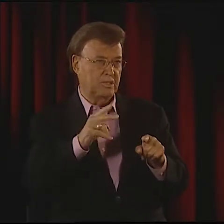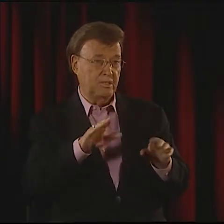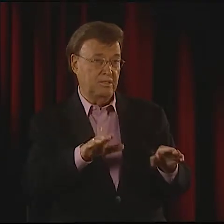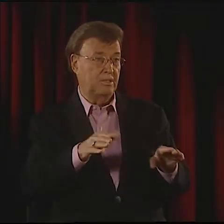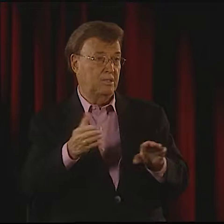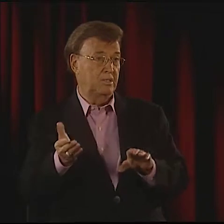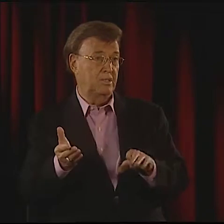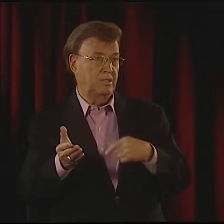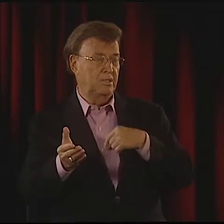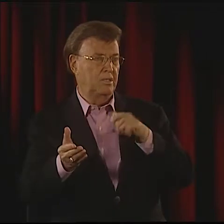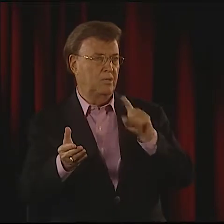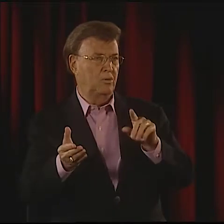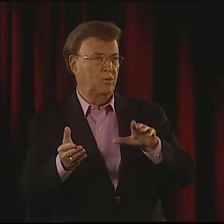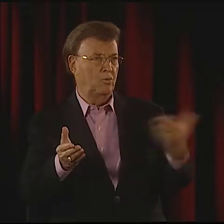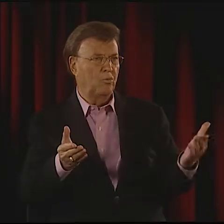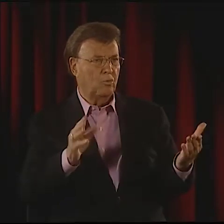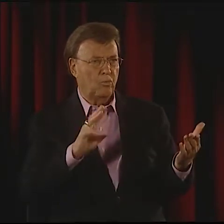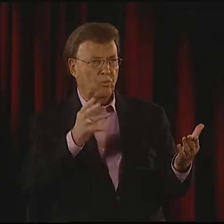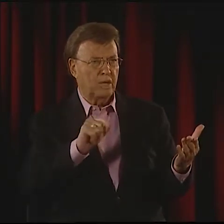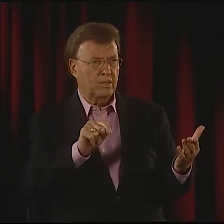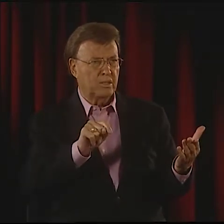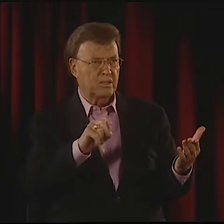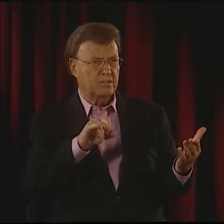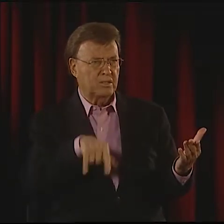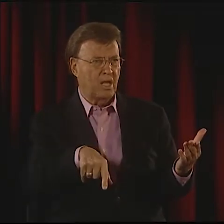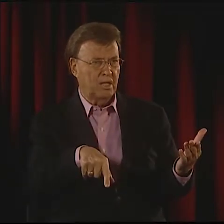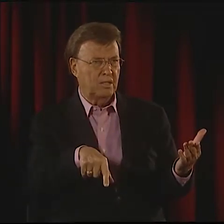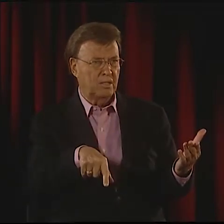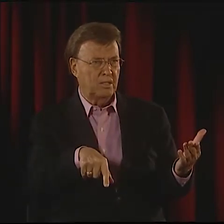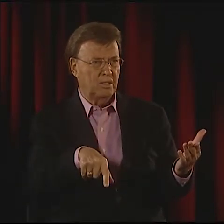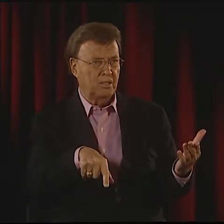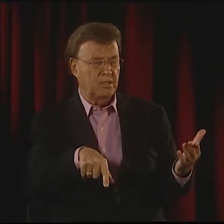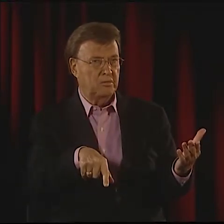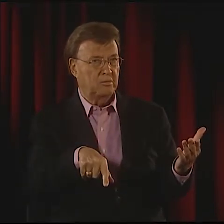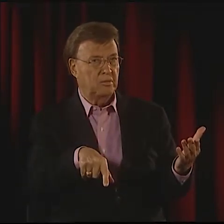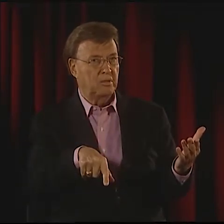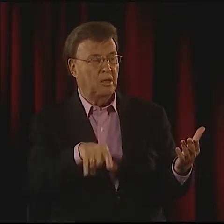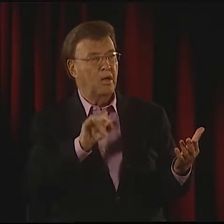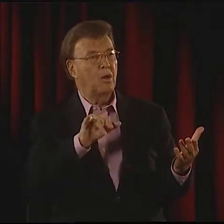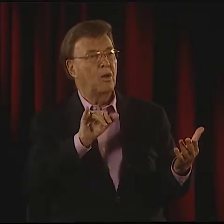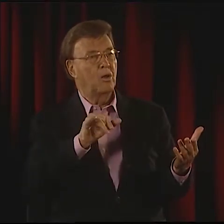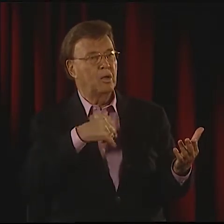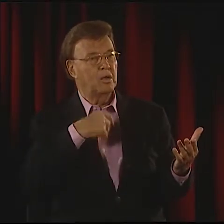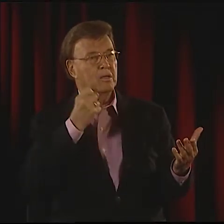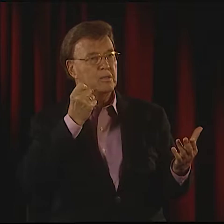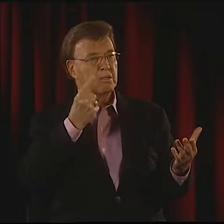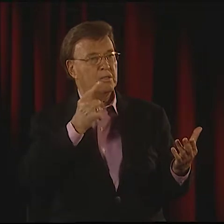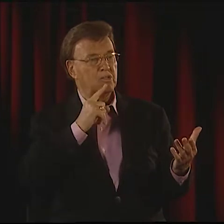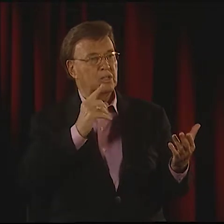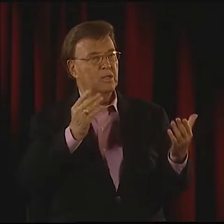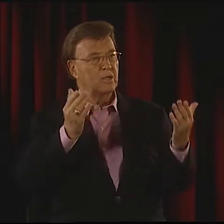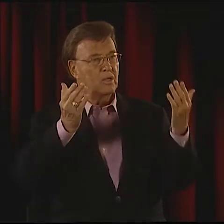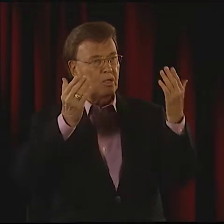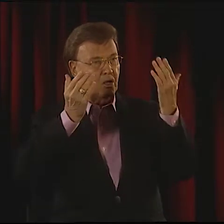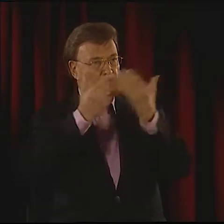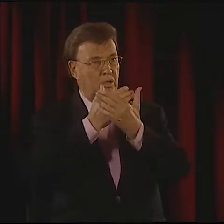BUT THE FACIAL GRAMMAR IS CRUCIAL, SO "DEATH," THE SIGN FOR "DEATH," AND THE SIGN FOR "WHAT," AS IN "WHAT IS THAT?"